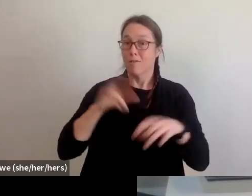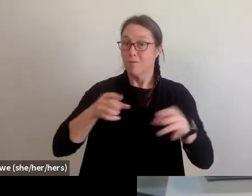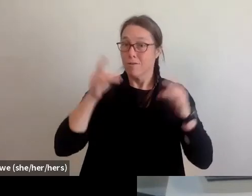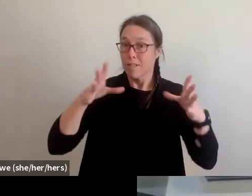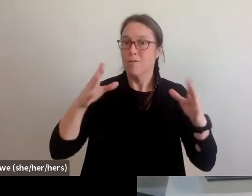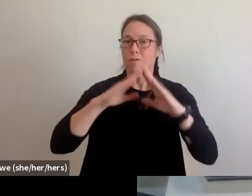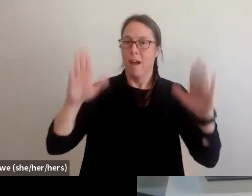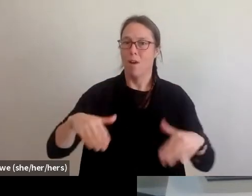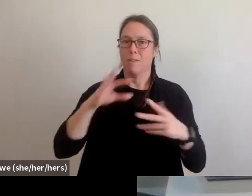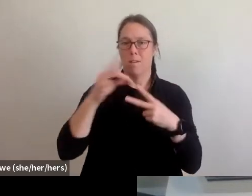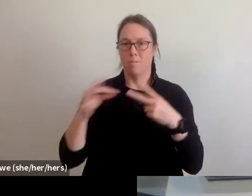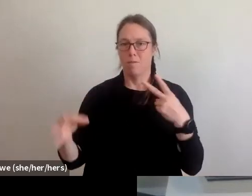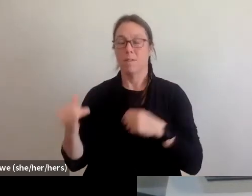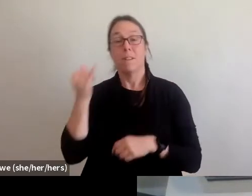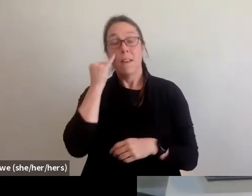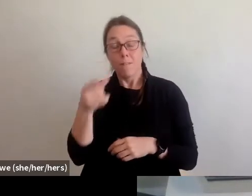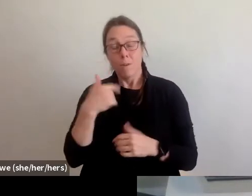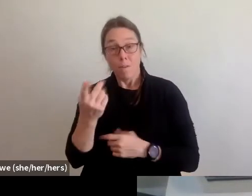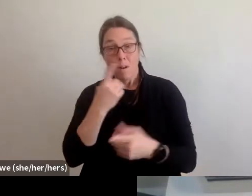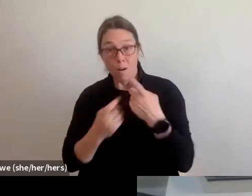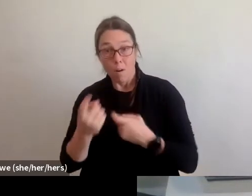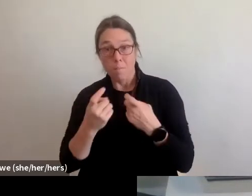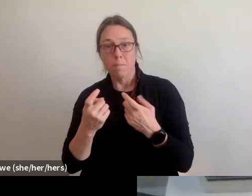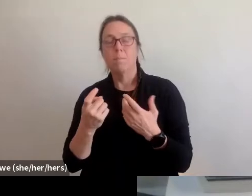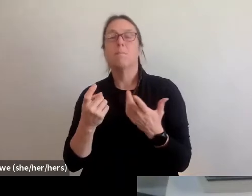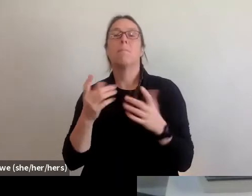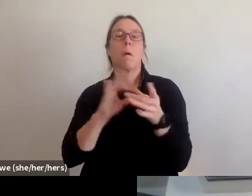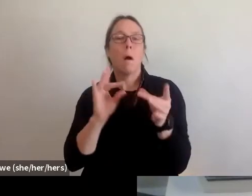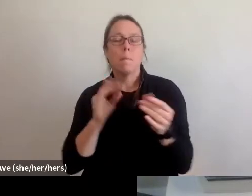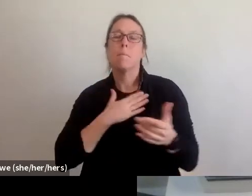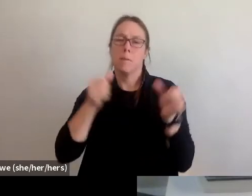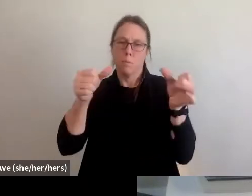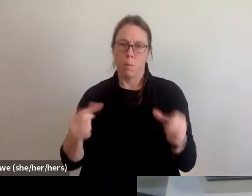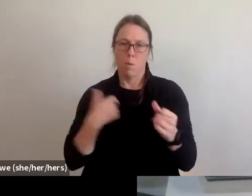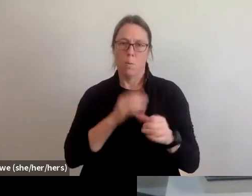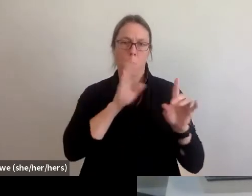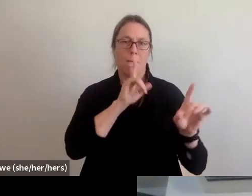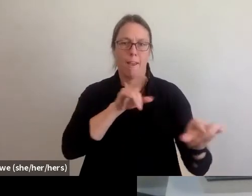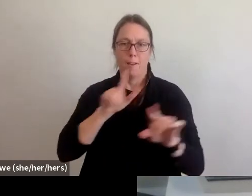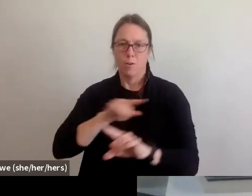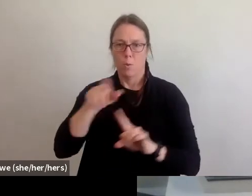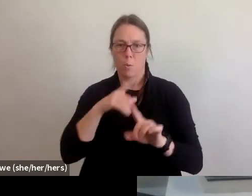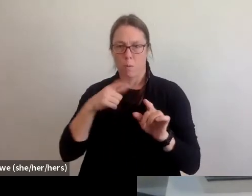please feel free to post them and we will answer them as we can. Okay, so let's get started.